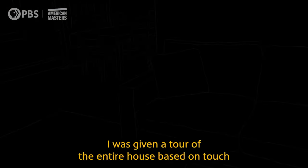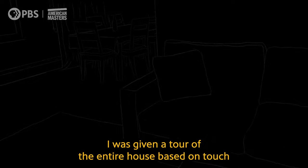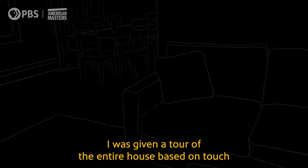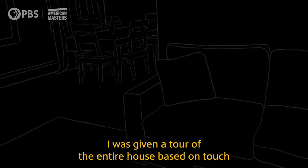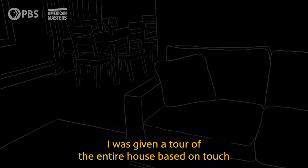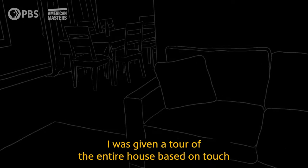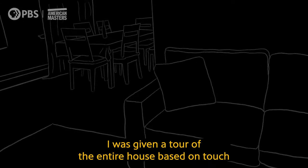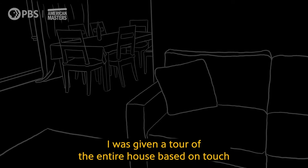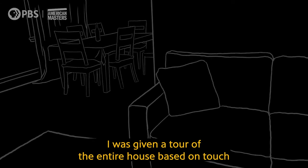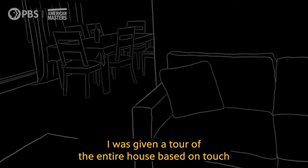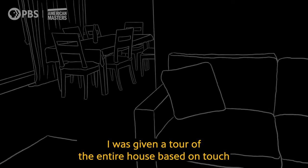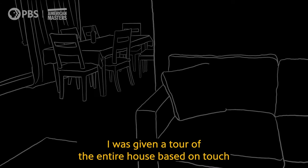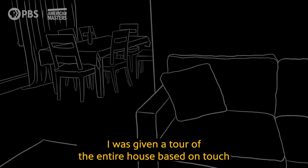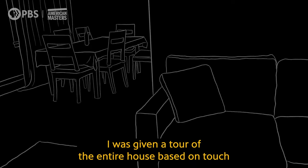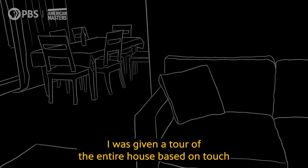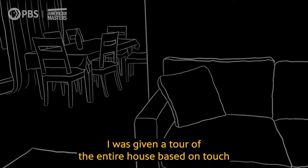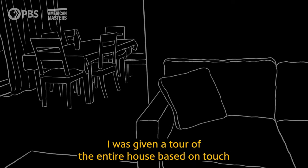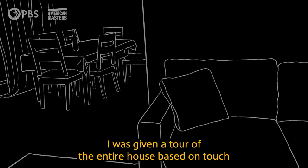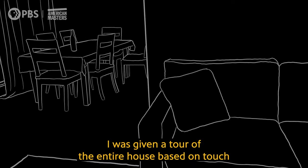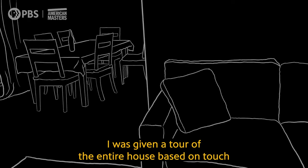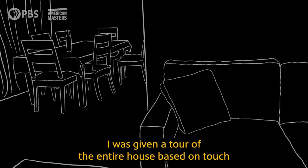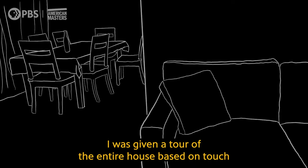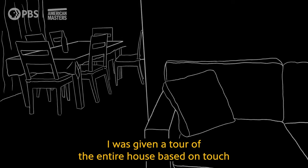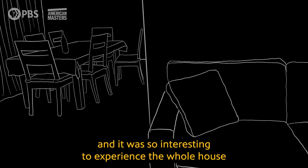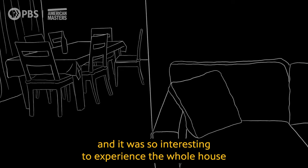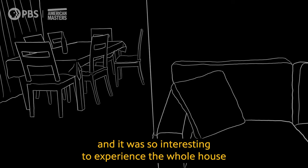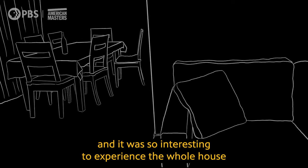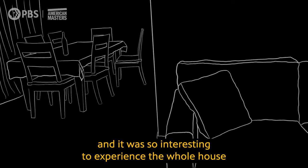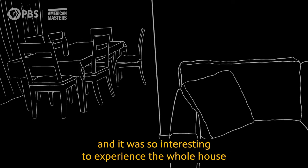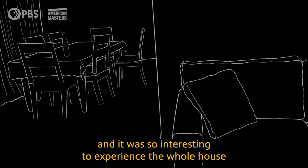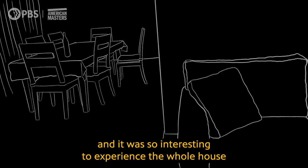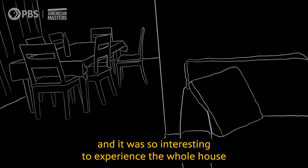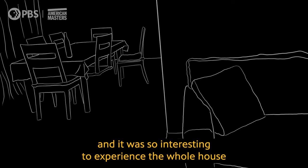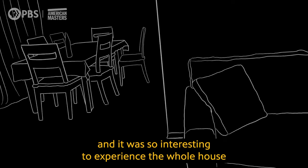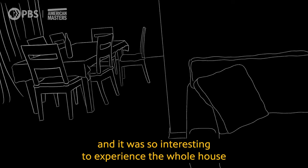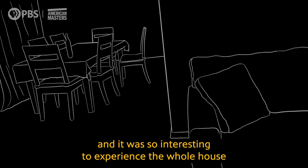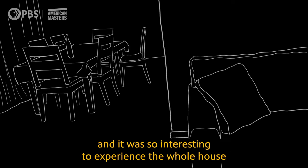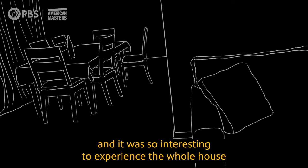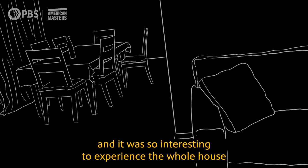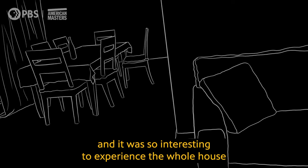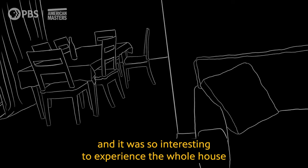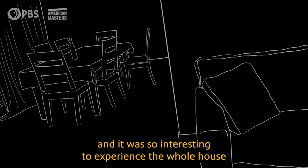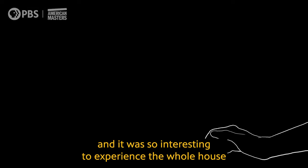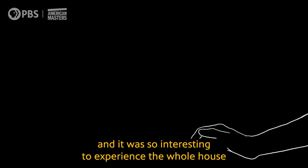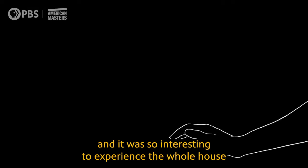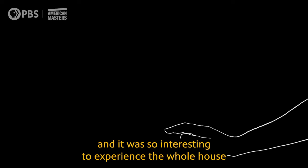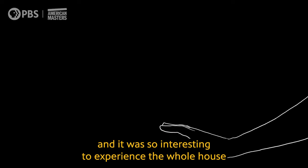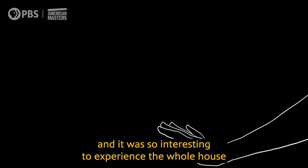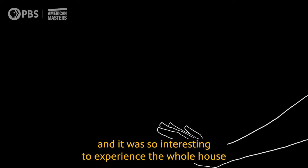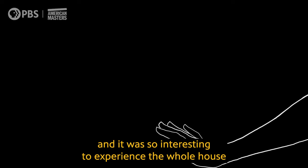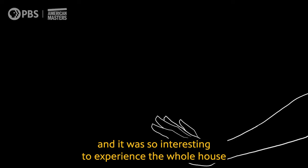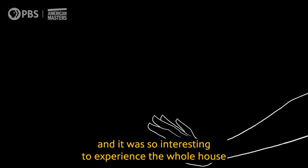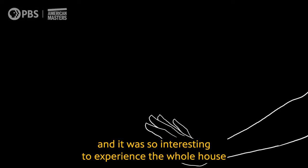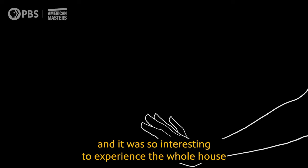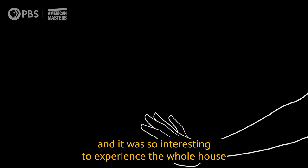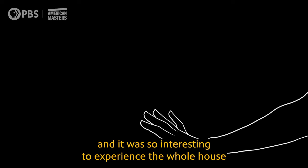I was given a tour of the entire house based on touch and it was so interesting to experience the whole house